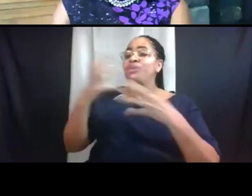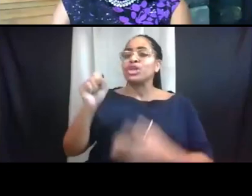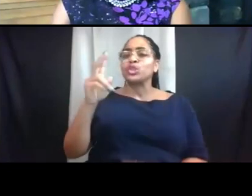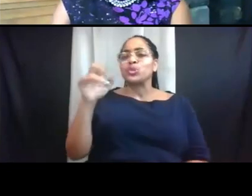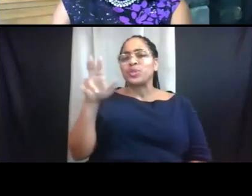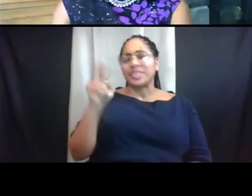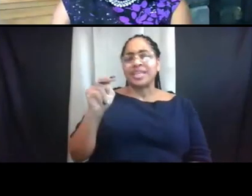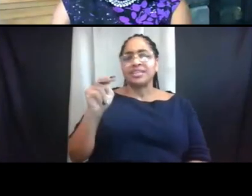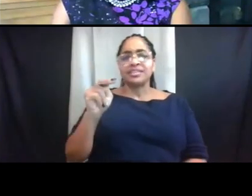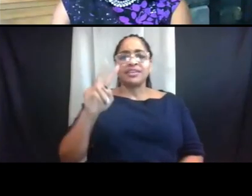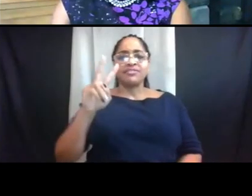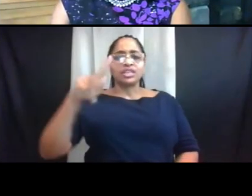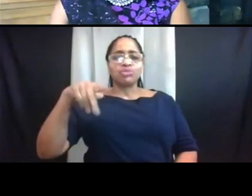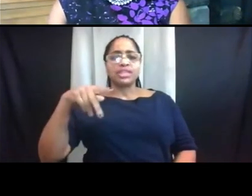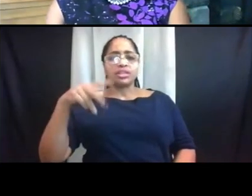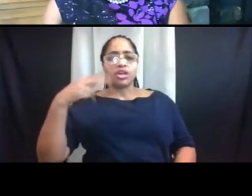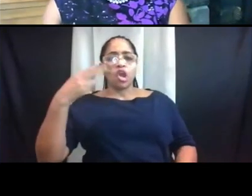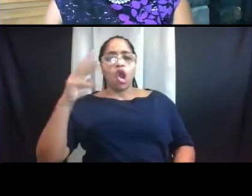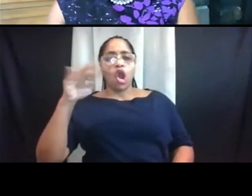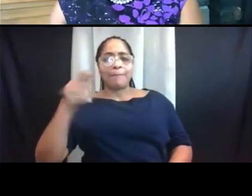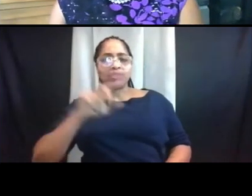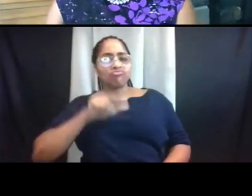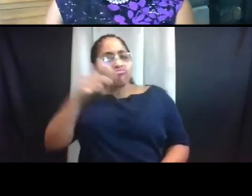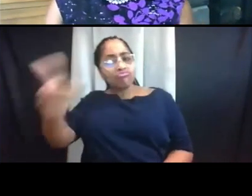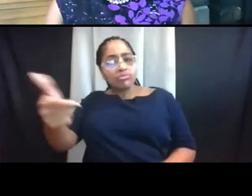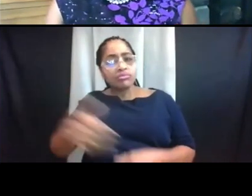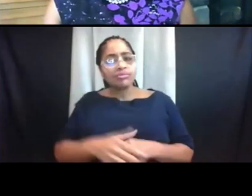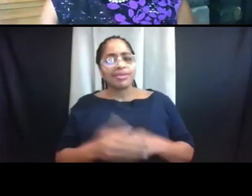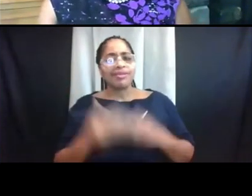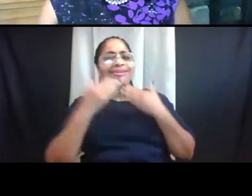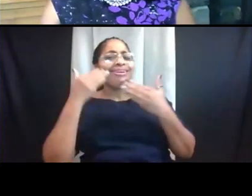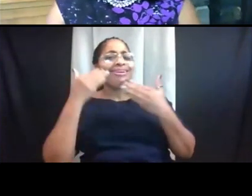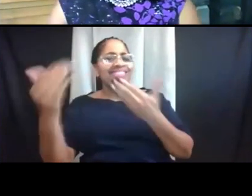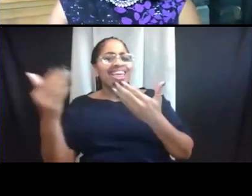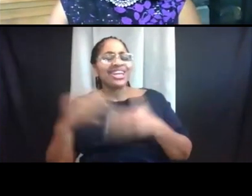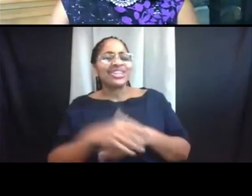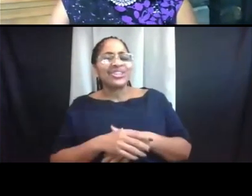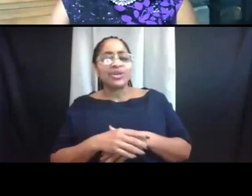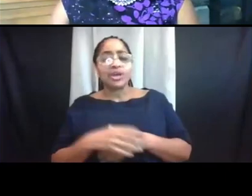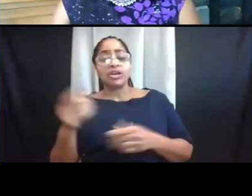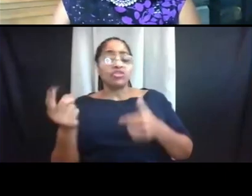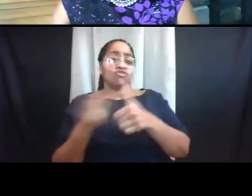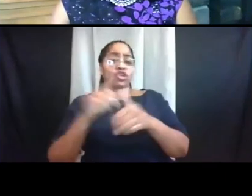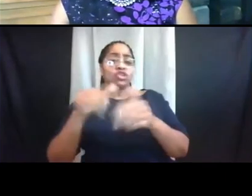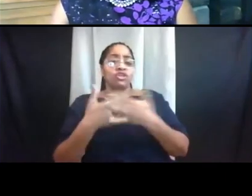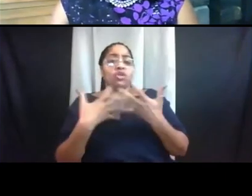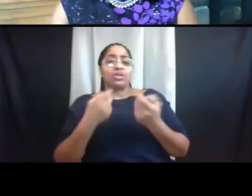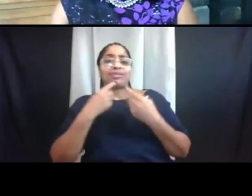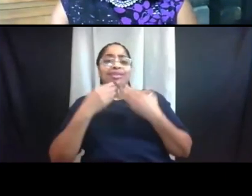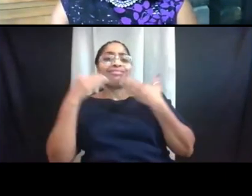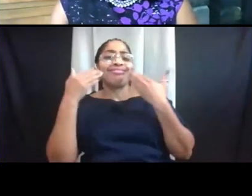Vice President Harmon. Thank you, President Schlissel. First of all, I wanna say thank you for joining us today